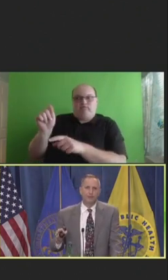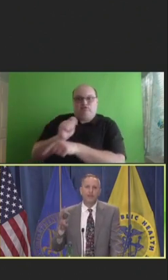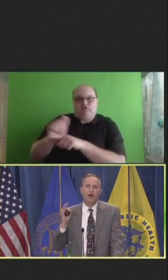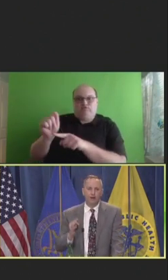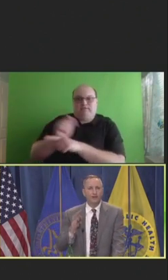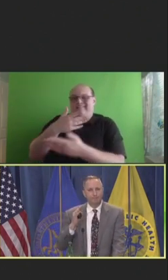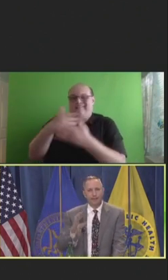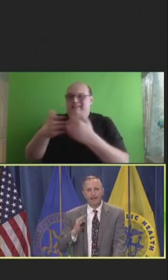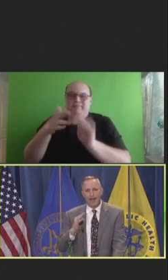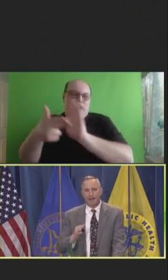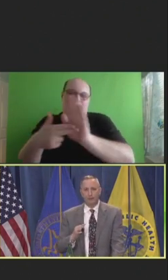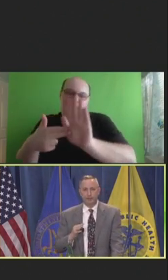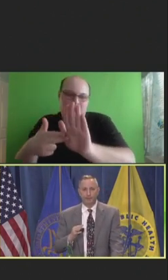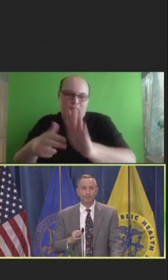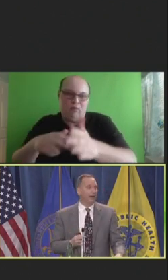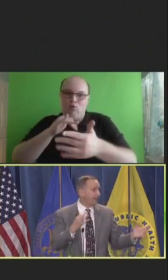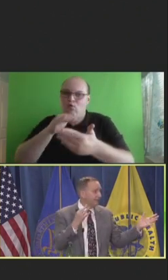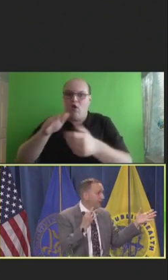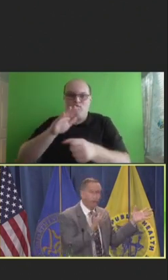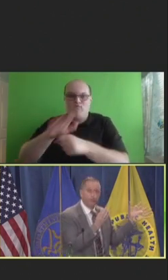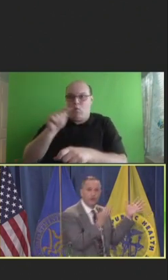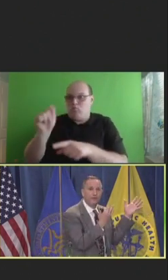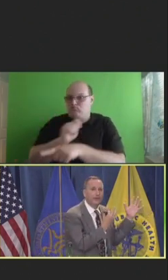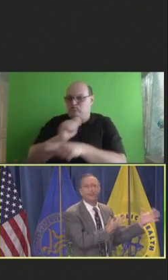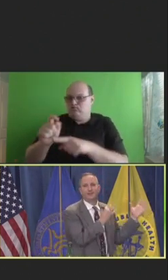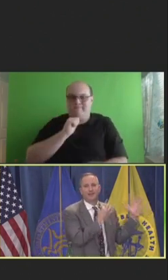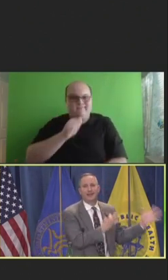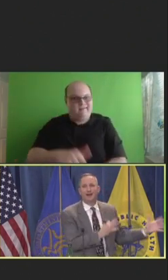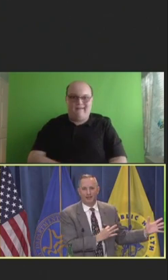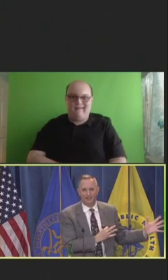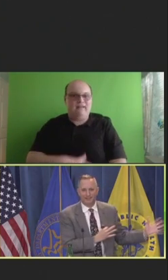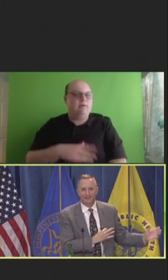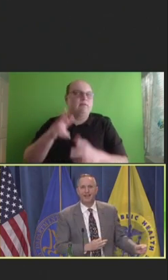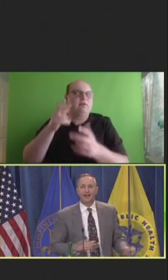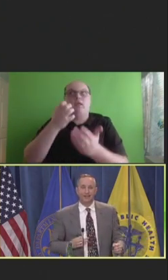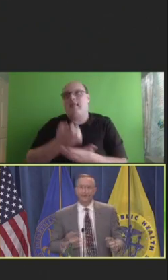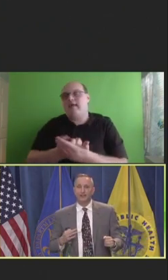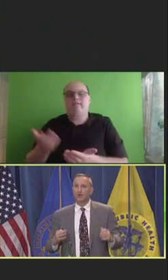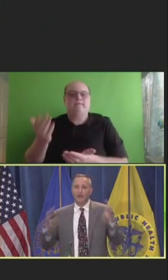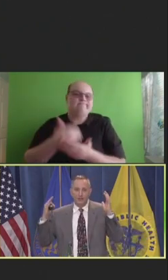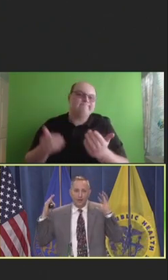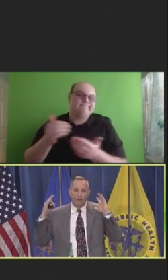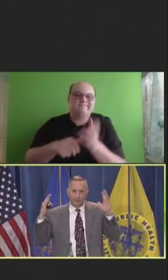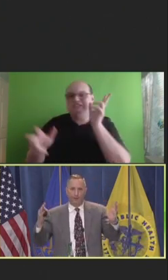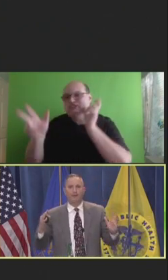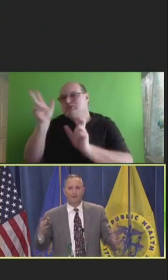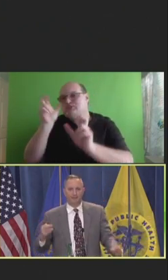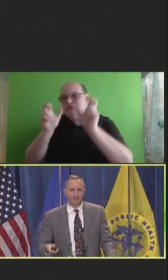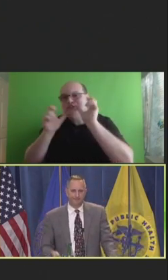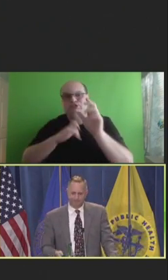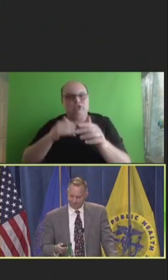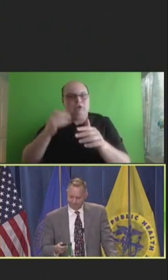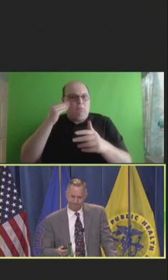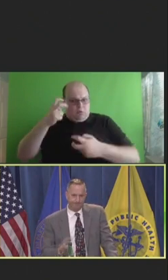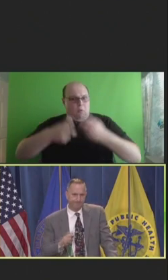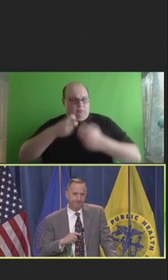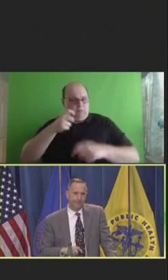We aren't being adequately prepared even though you keep hearing the same evidence. And even though we know what the problem is.